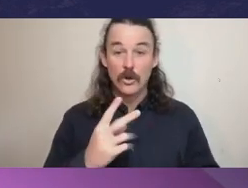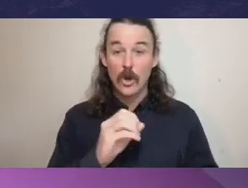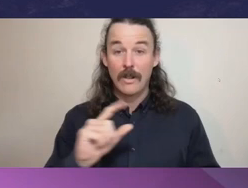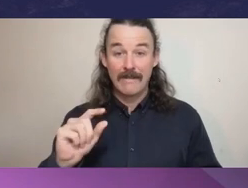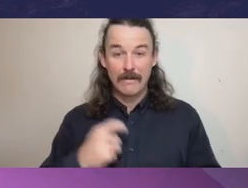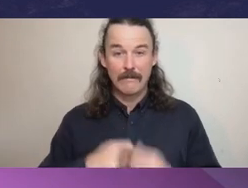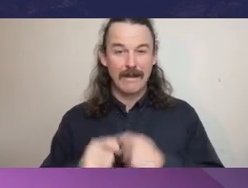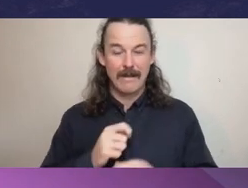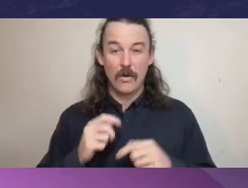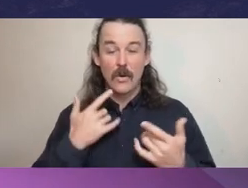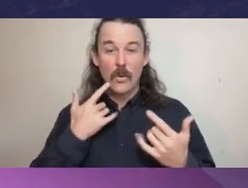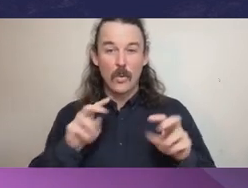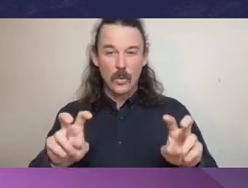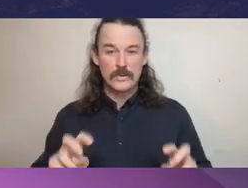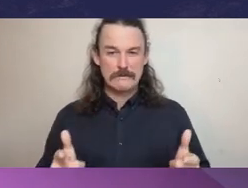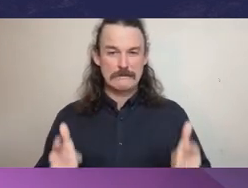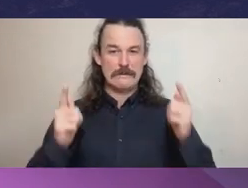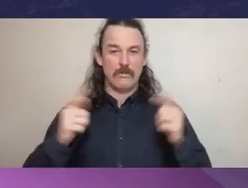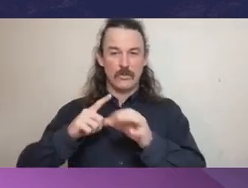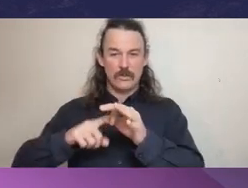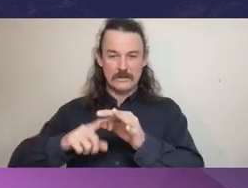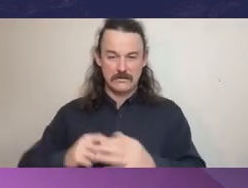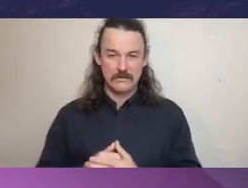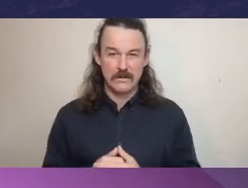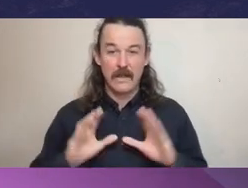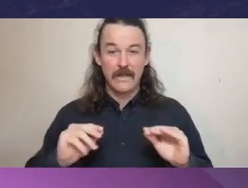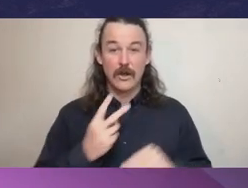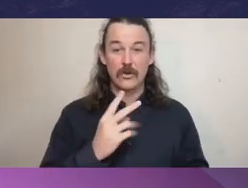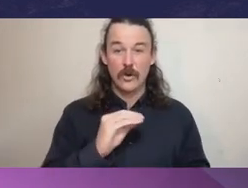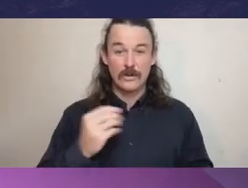before returning in 2016 as the Victorian Auditor General.